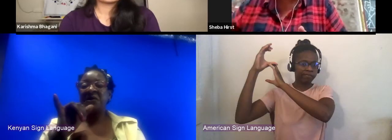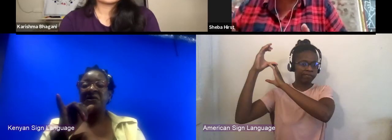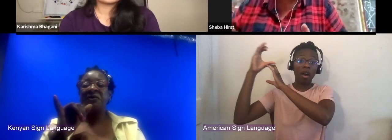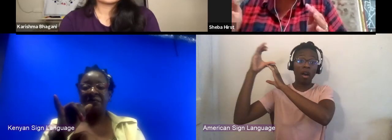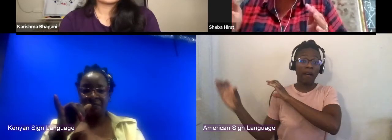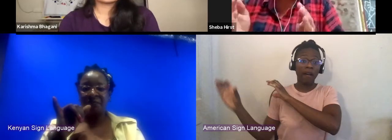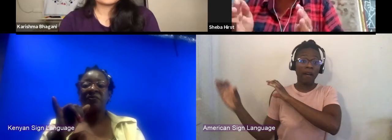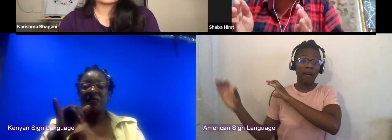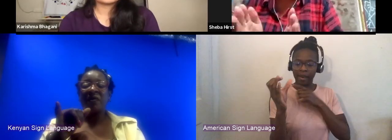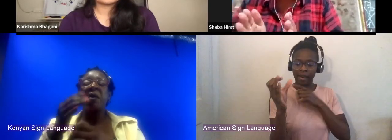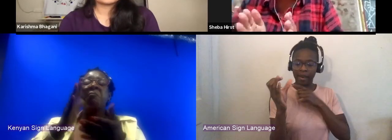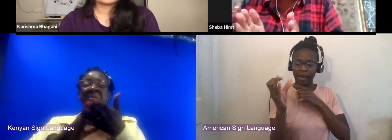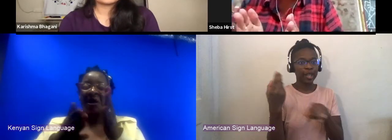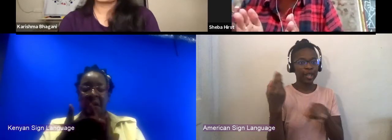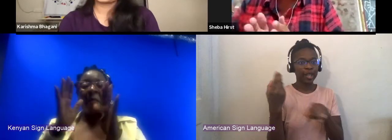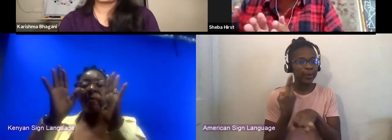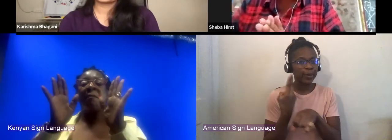and we're not sort of restricted to